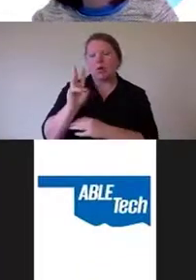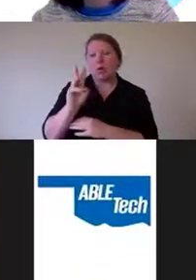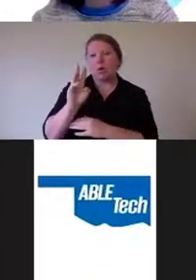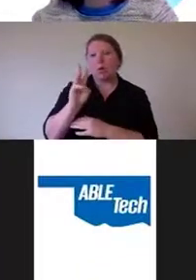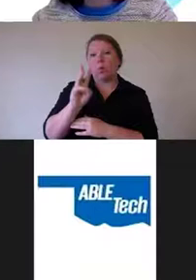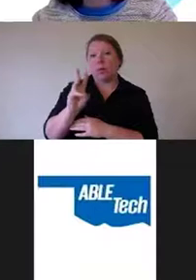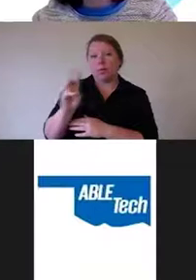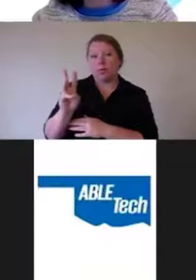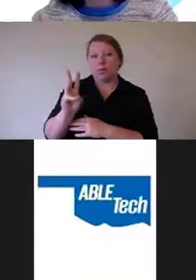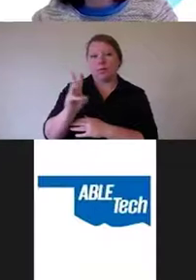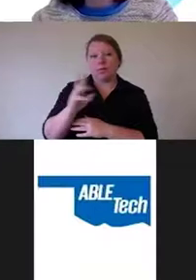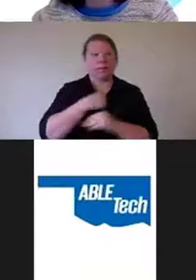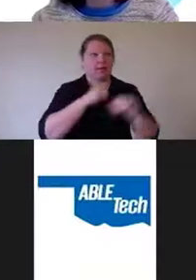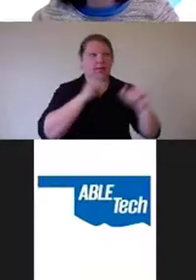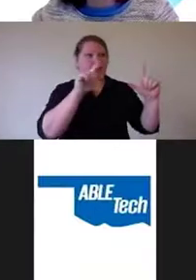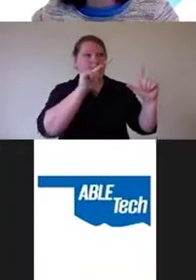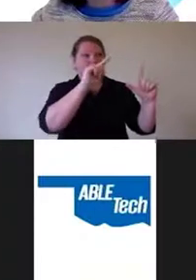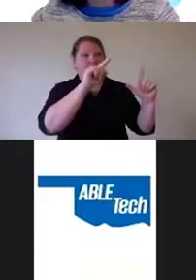I'm not gonna read all the text on this page,